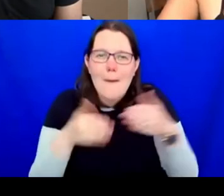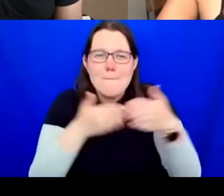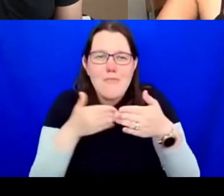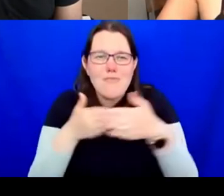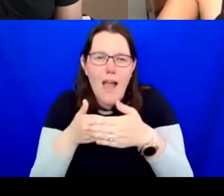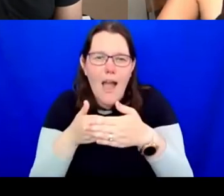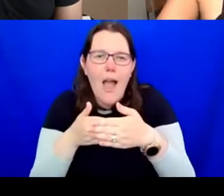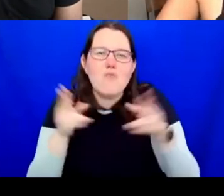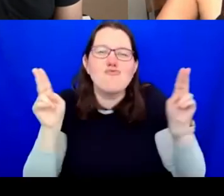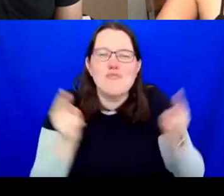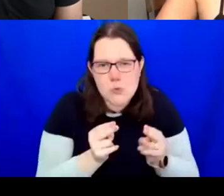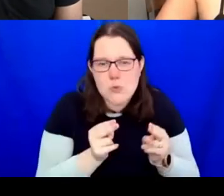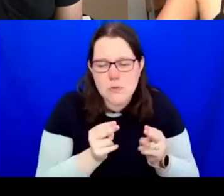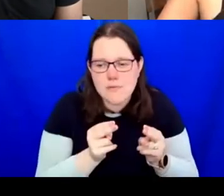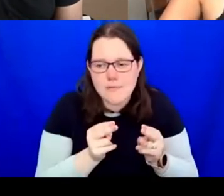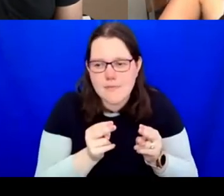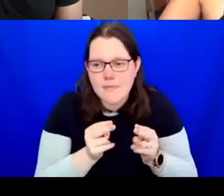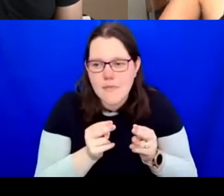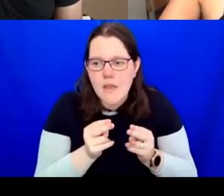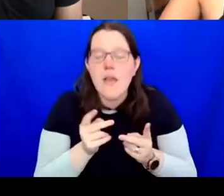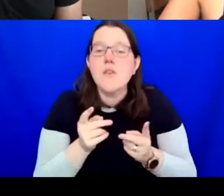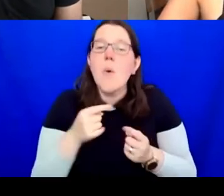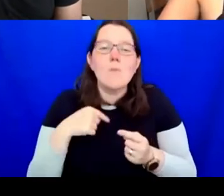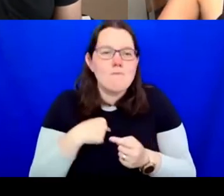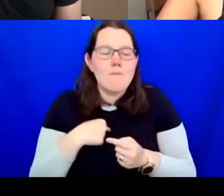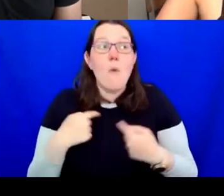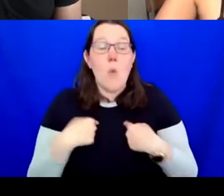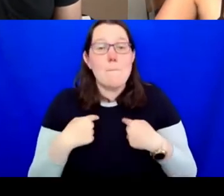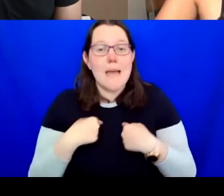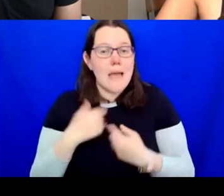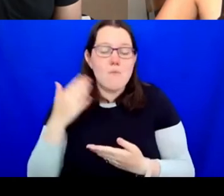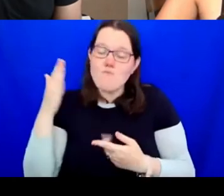asking people versus assuming what people need because I think every institution does this.